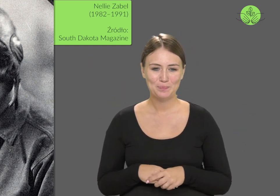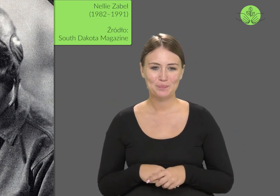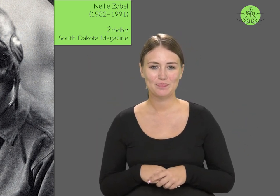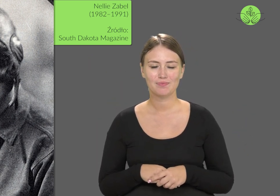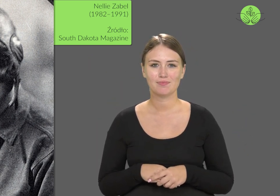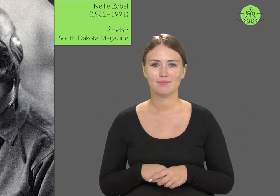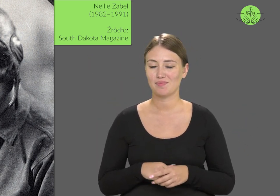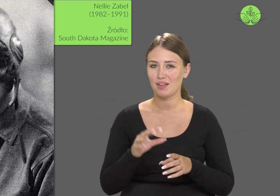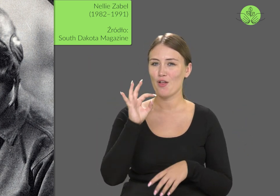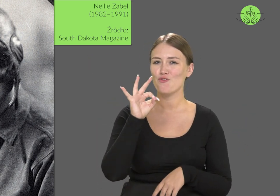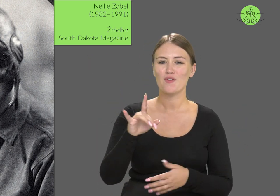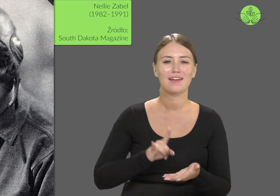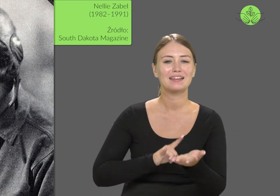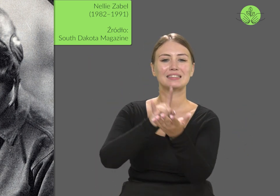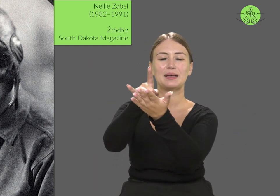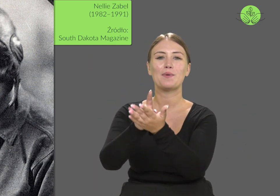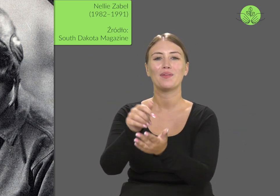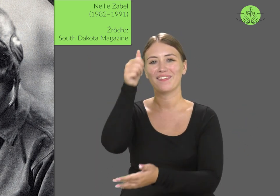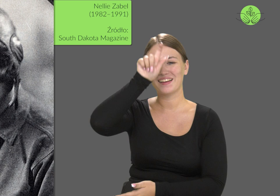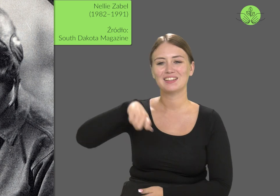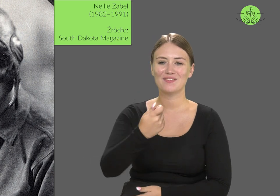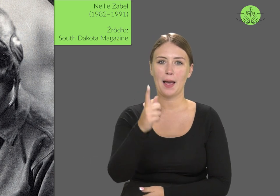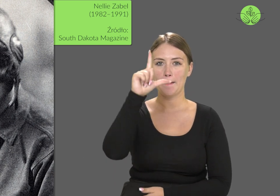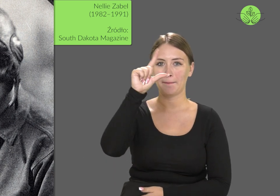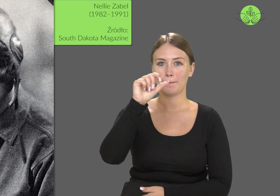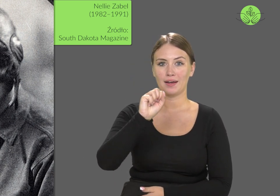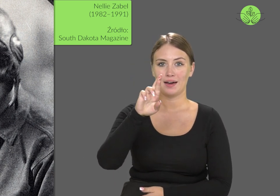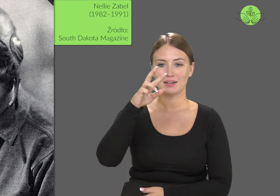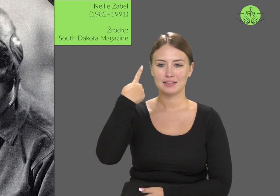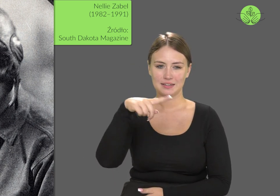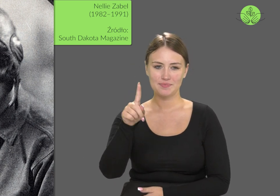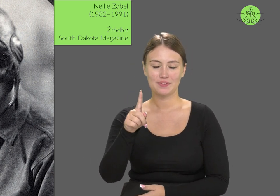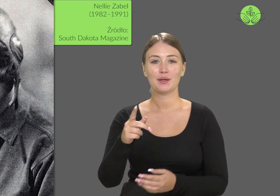Her famous aircraft, nicknamed "Pard,"